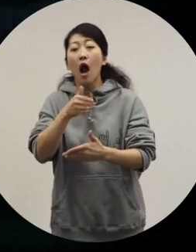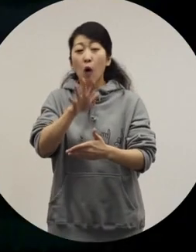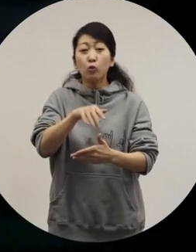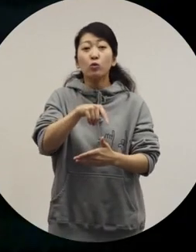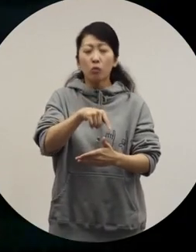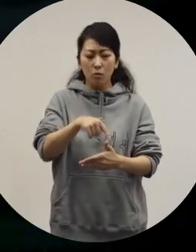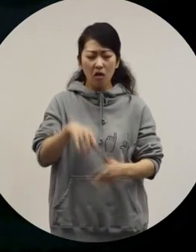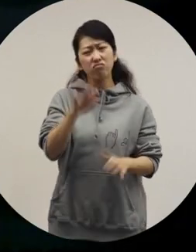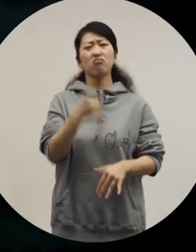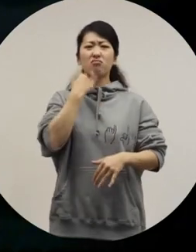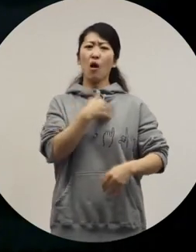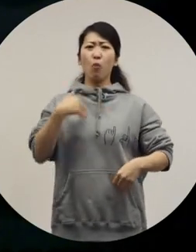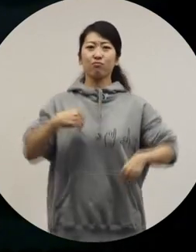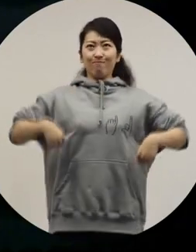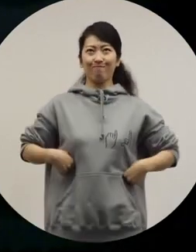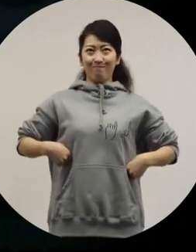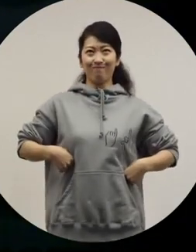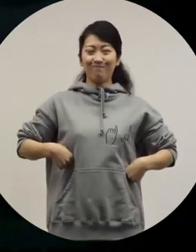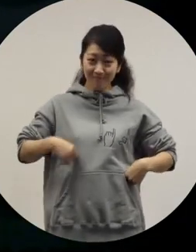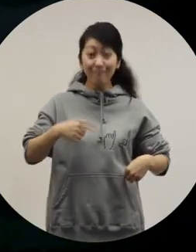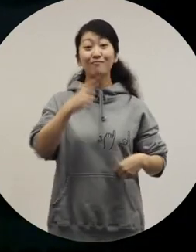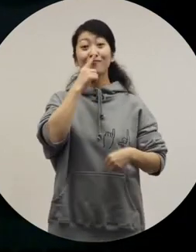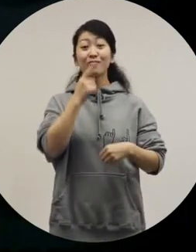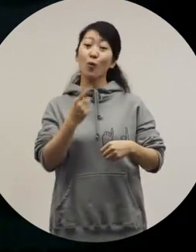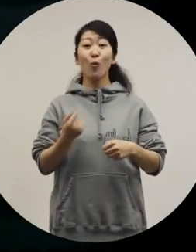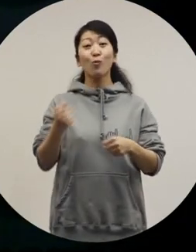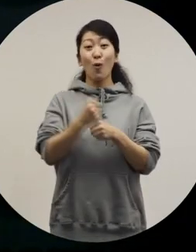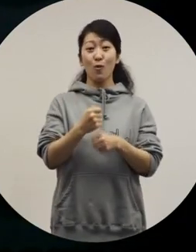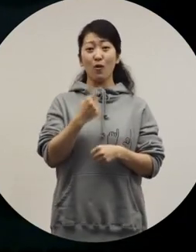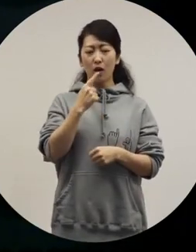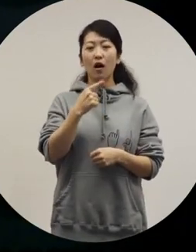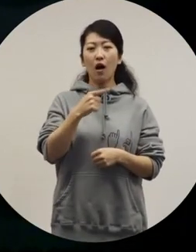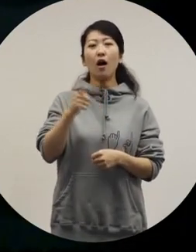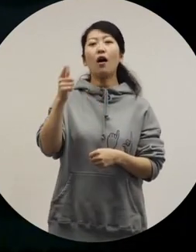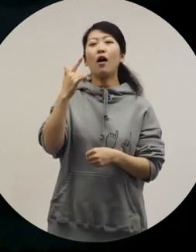I can pick myself up and say, "I'll be fine!" I'm so grateful for that.